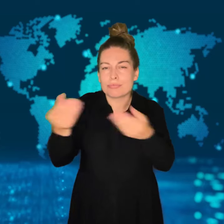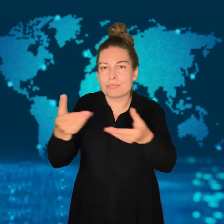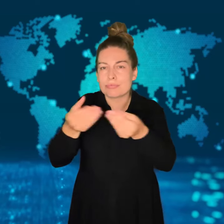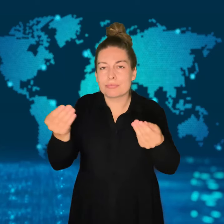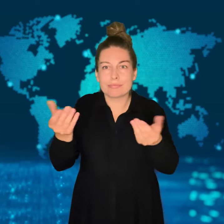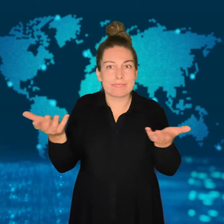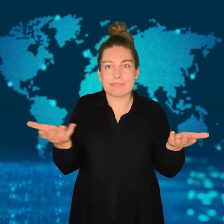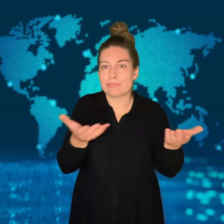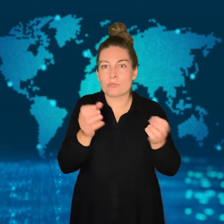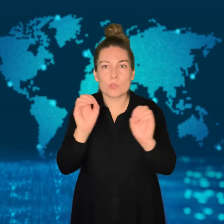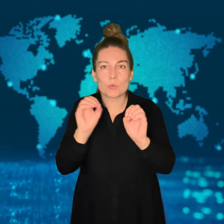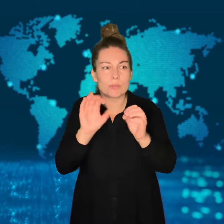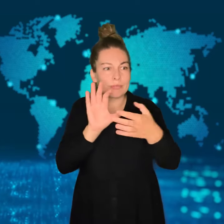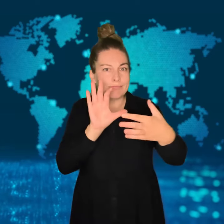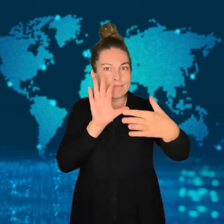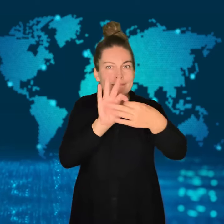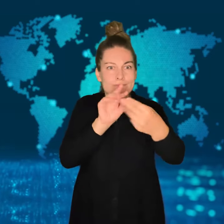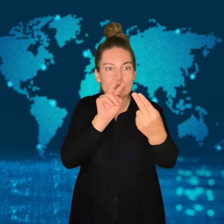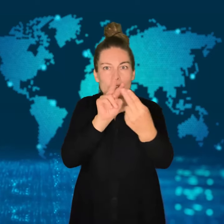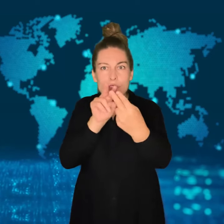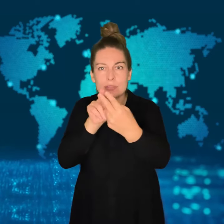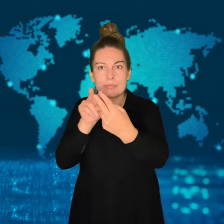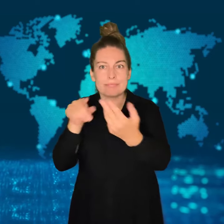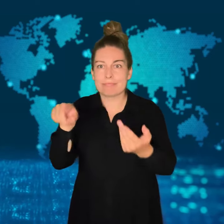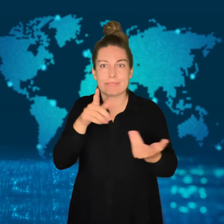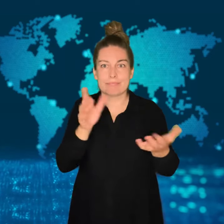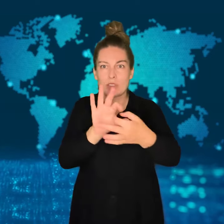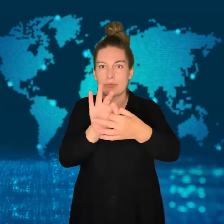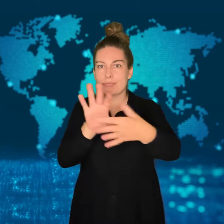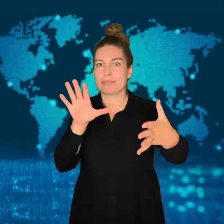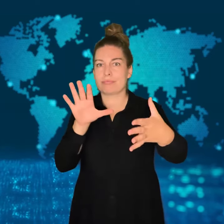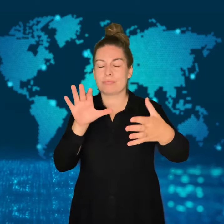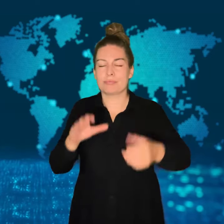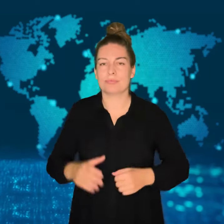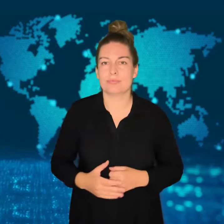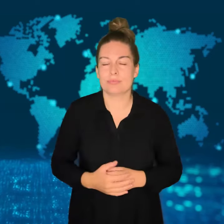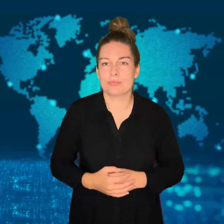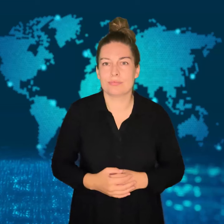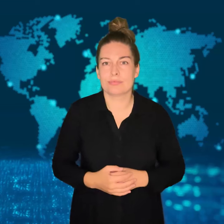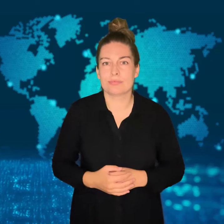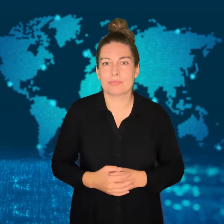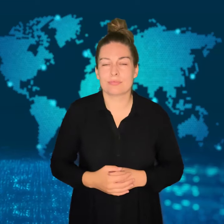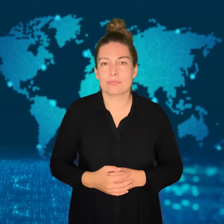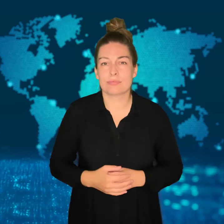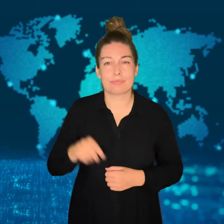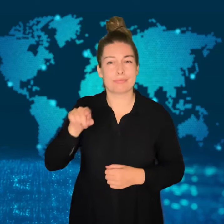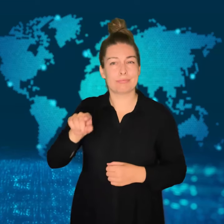or missing because communications are down.